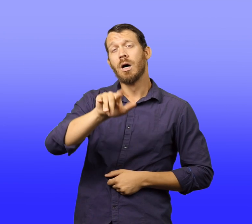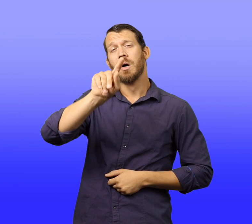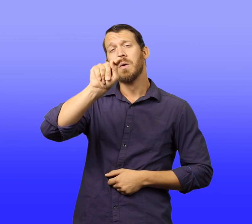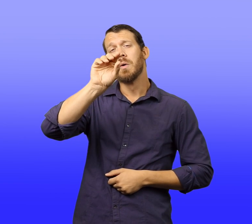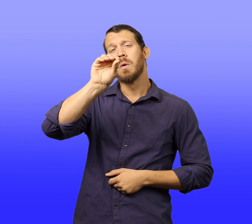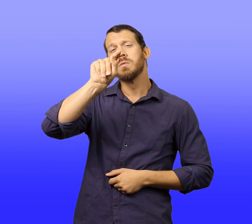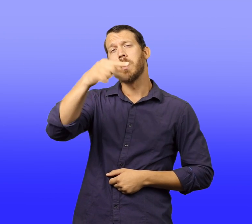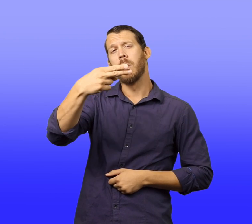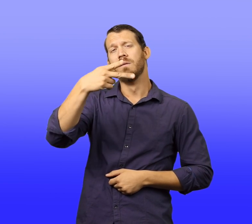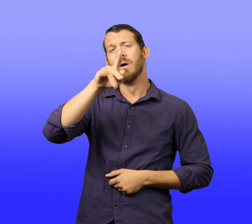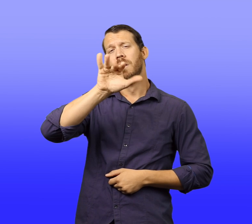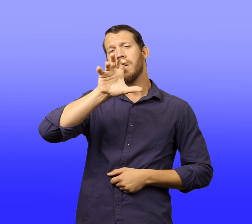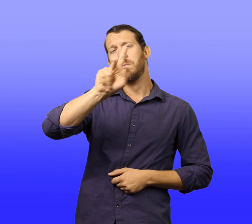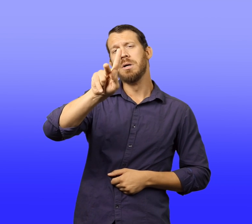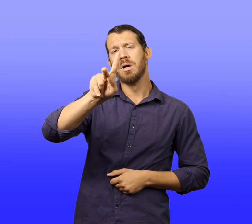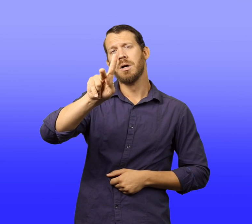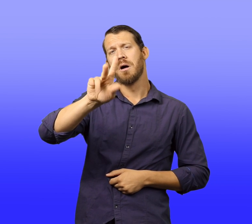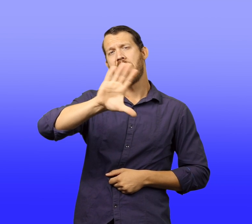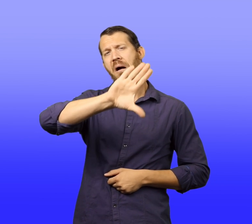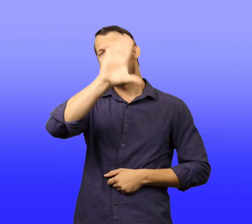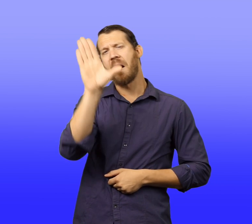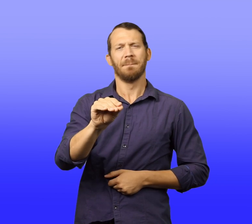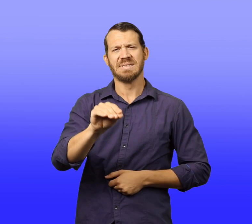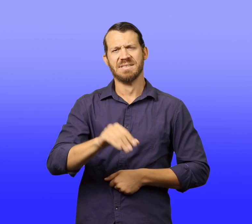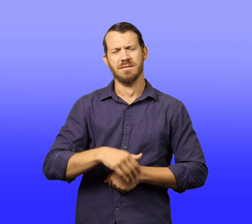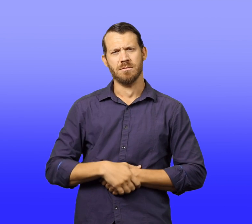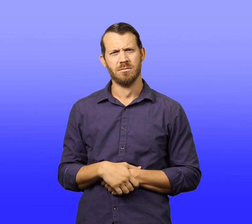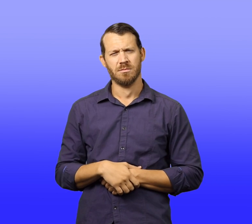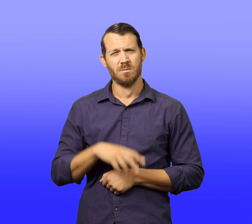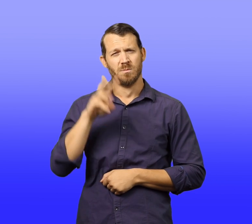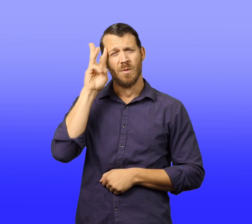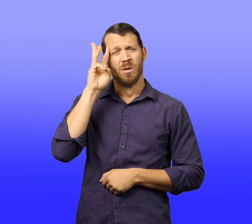He could just make out the words, "Quality Toothpick Company."